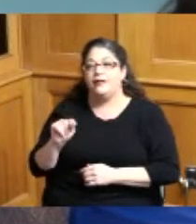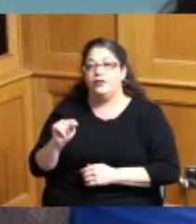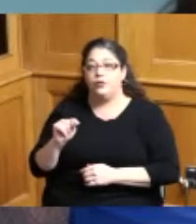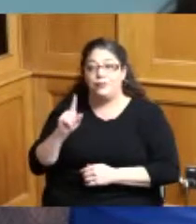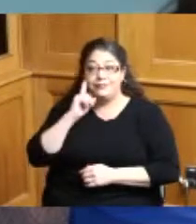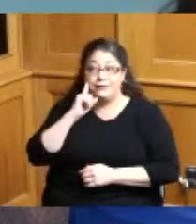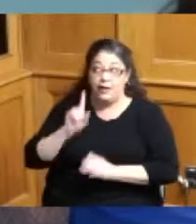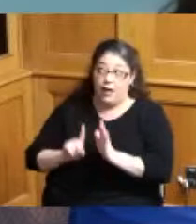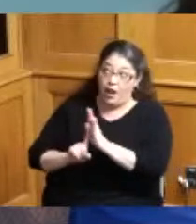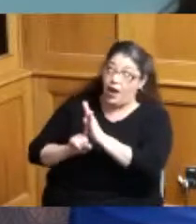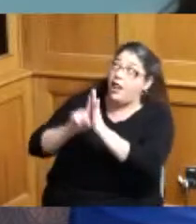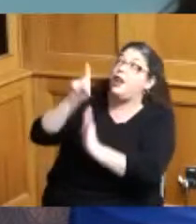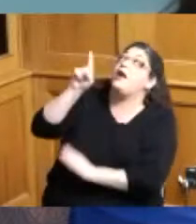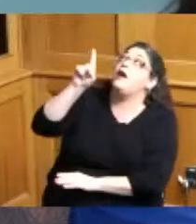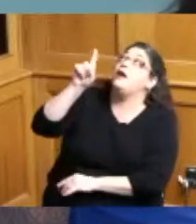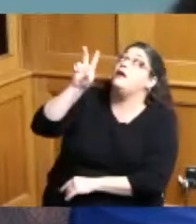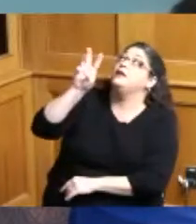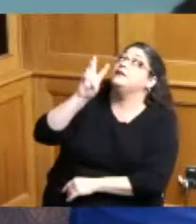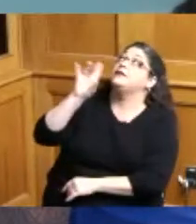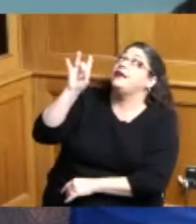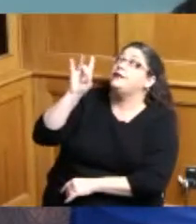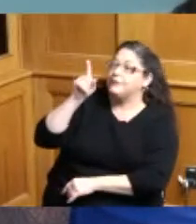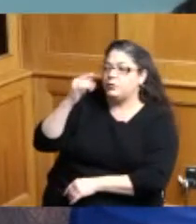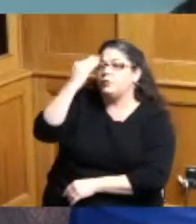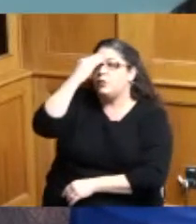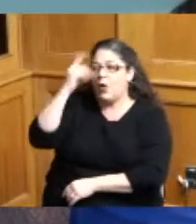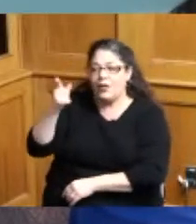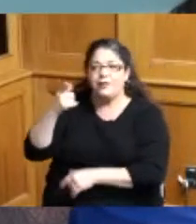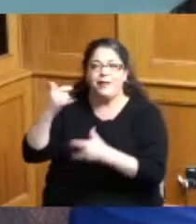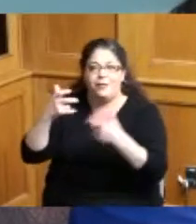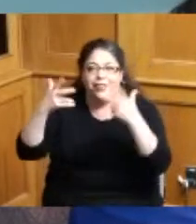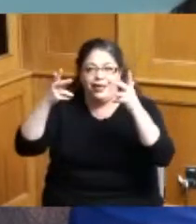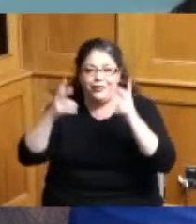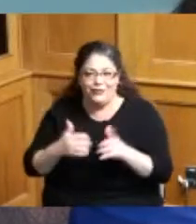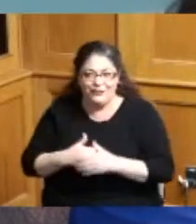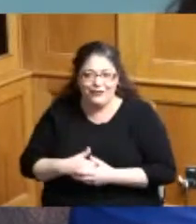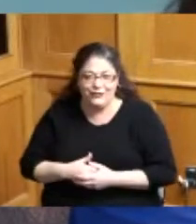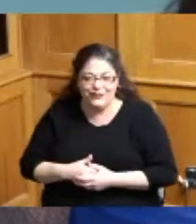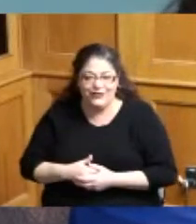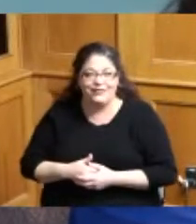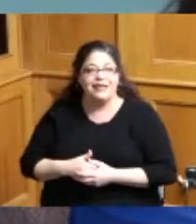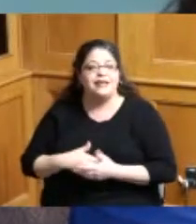he played somewhere and what he was able to do so this was just great today to be able to honor them